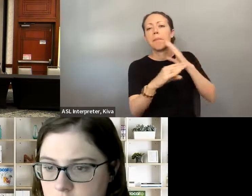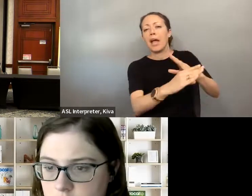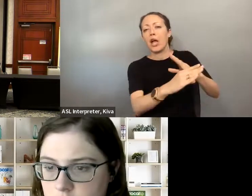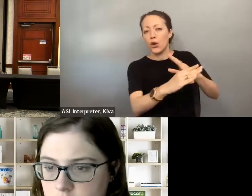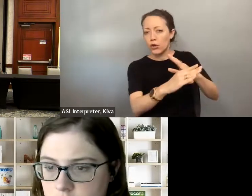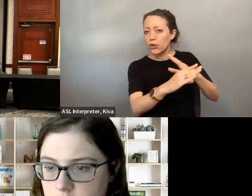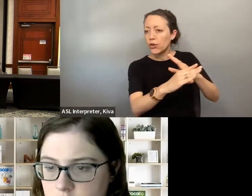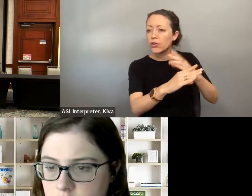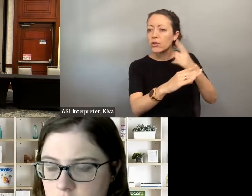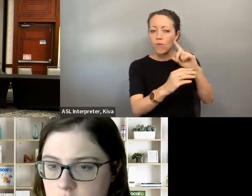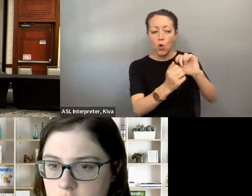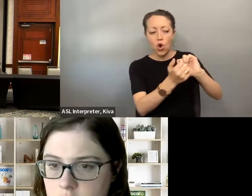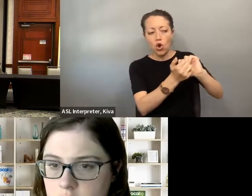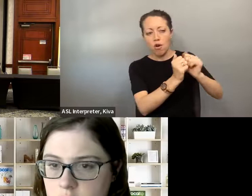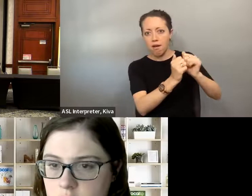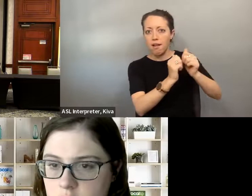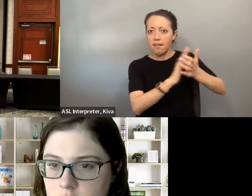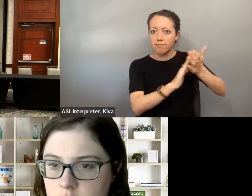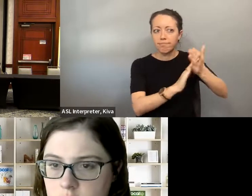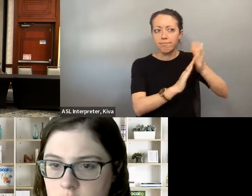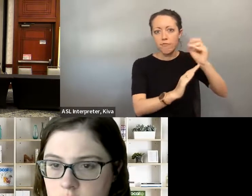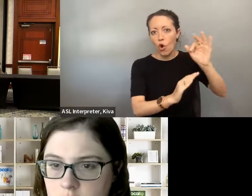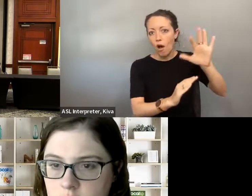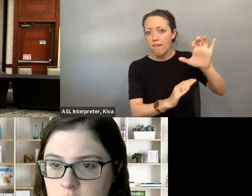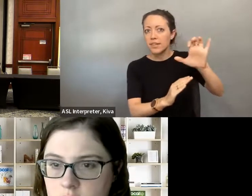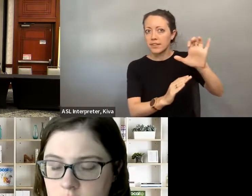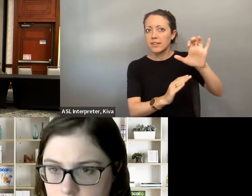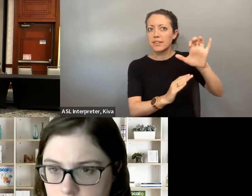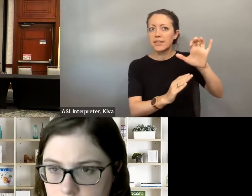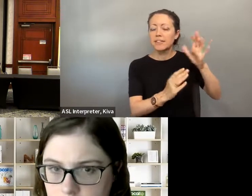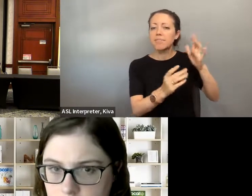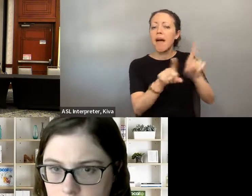would like to open up with a question for all off our